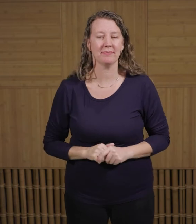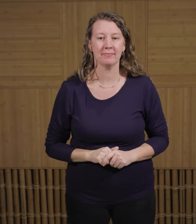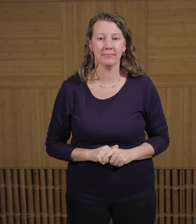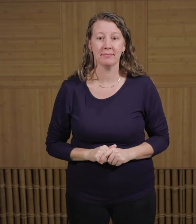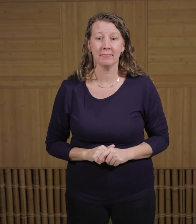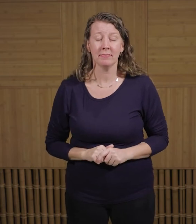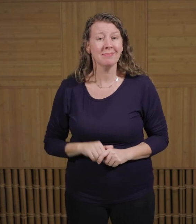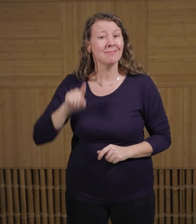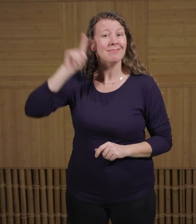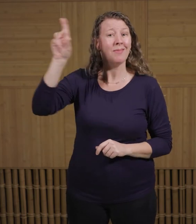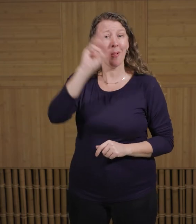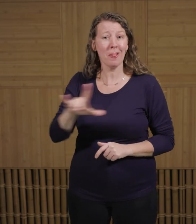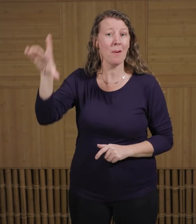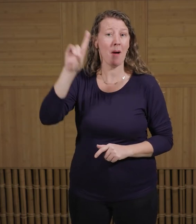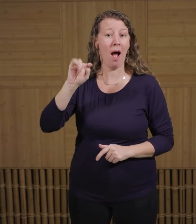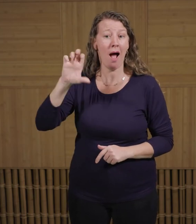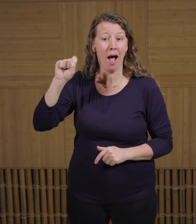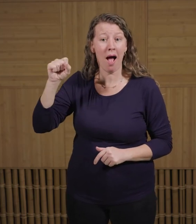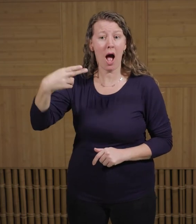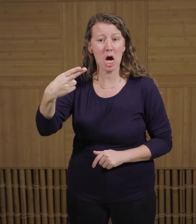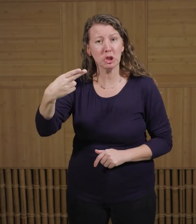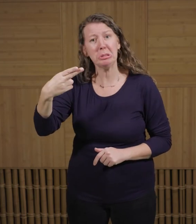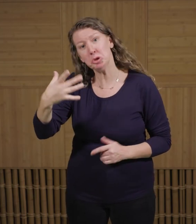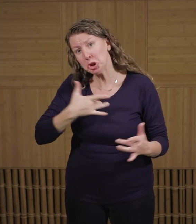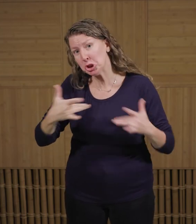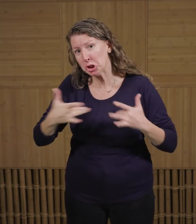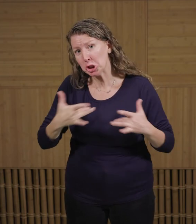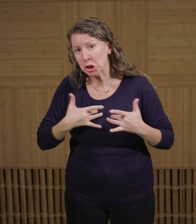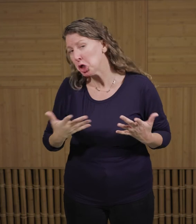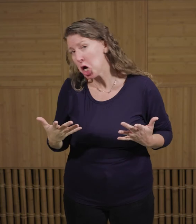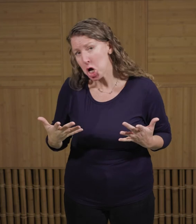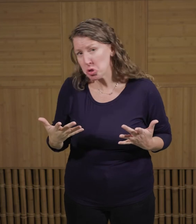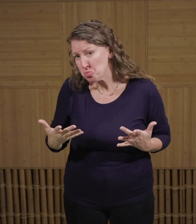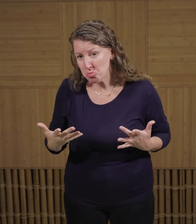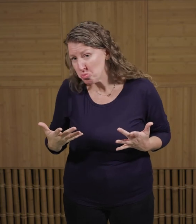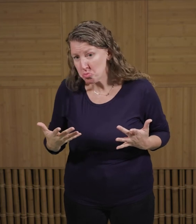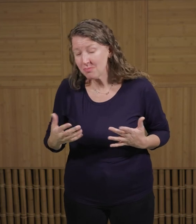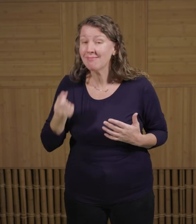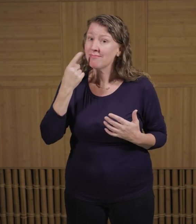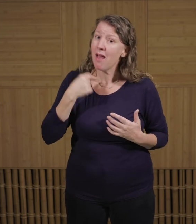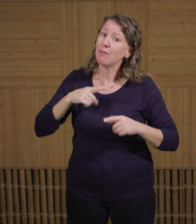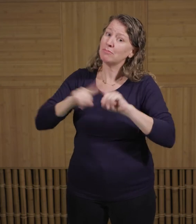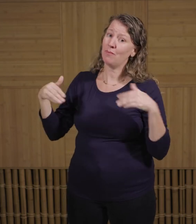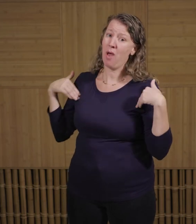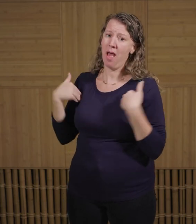In the wild, ostriches are not a threatened species. However, there are different species that are critically endangered.